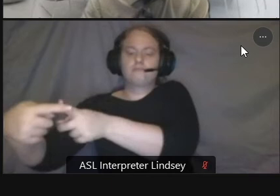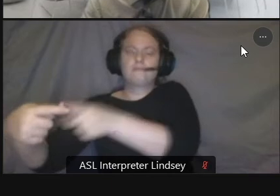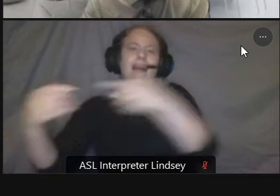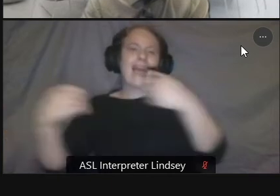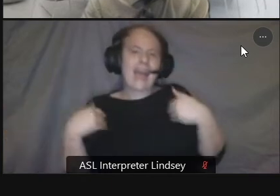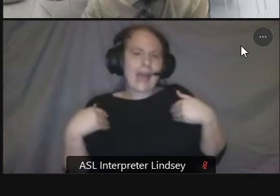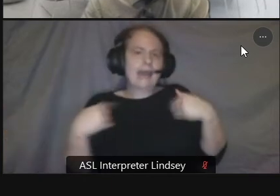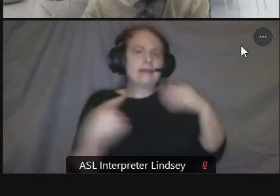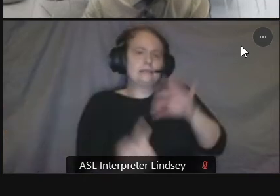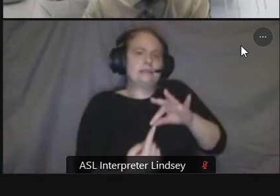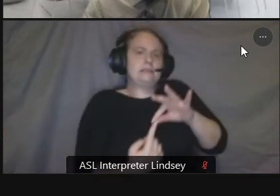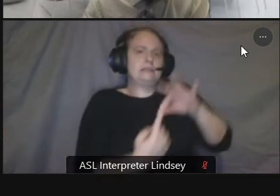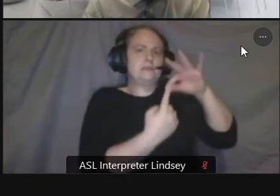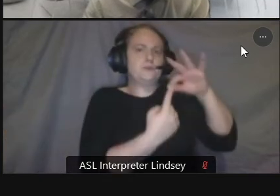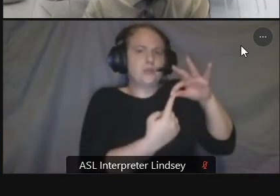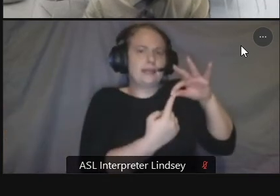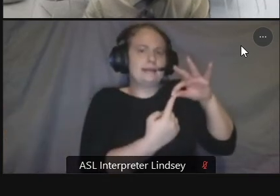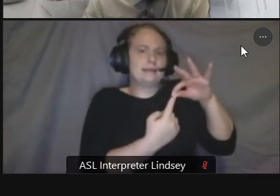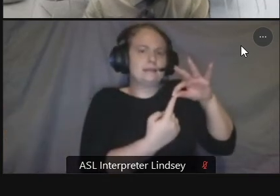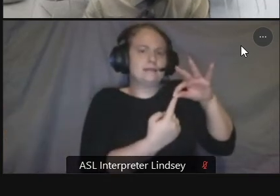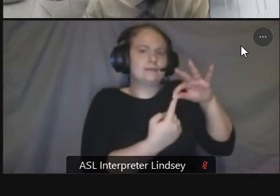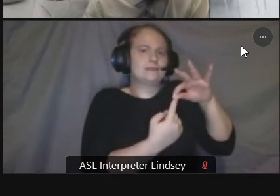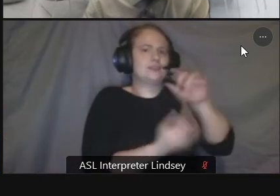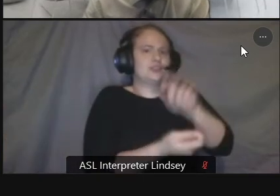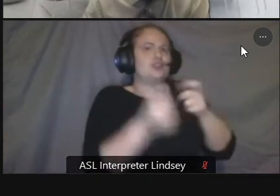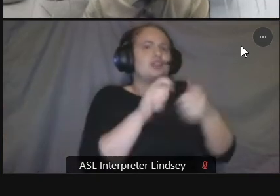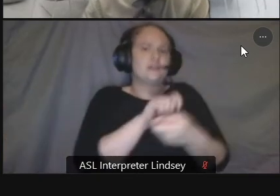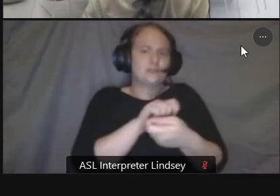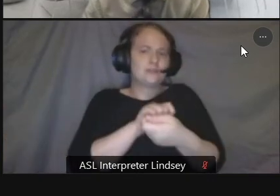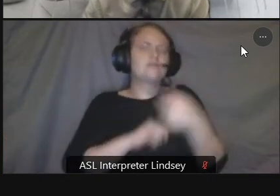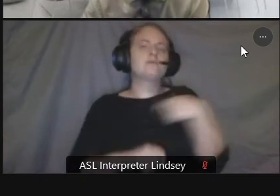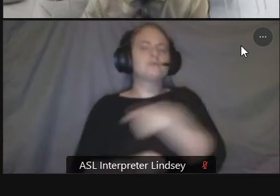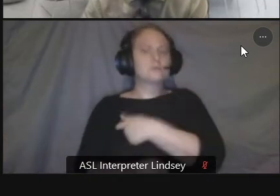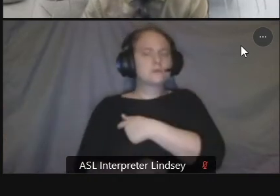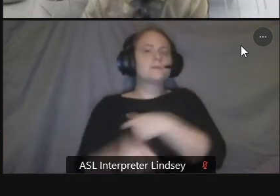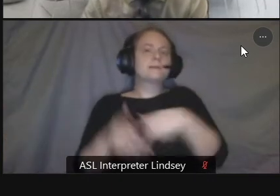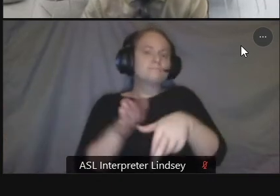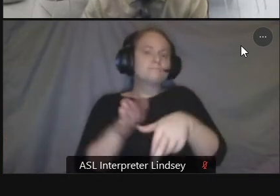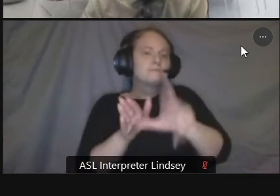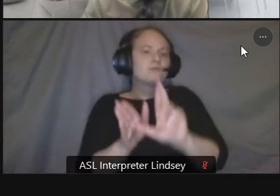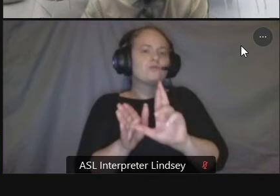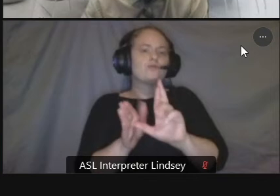so we're going to cover real quickly some of the features there you see along connecticut avenue